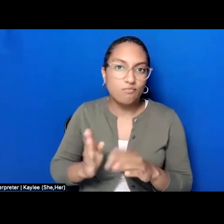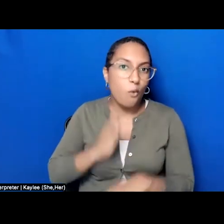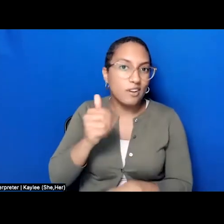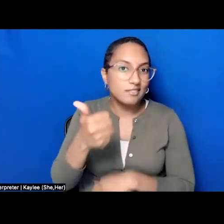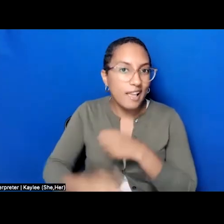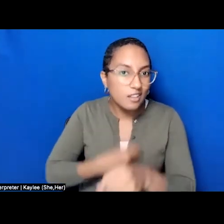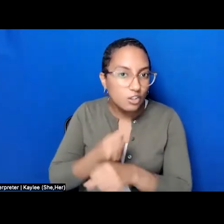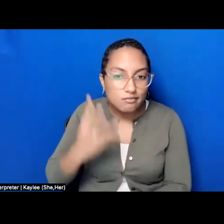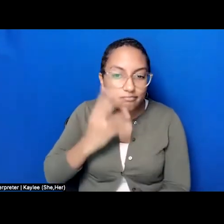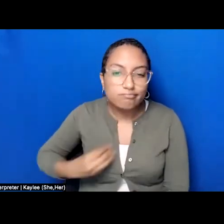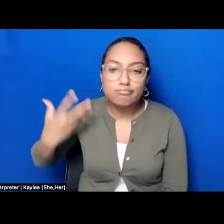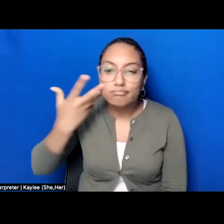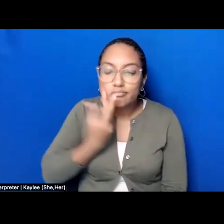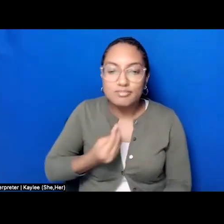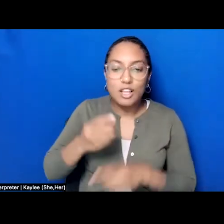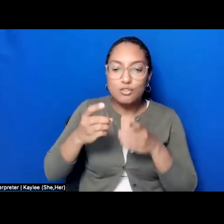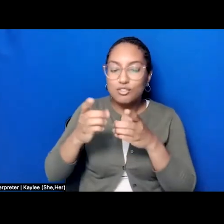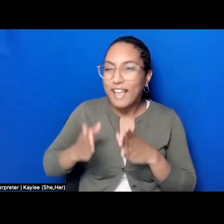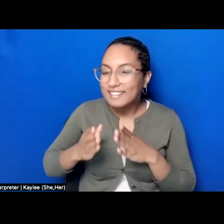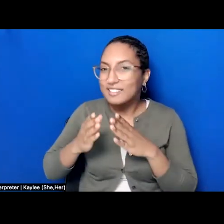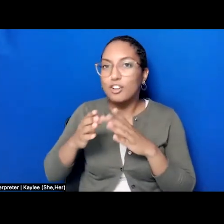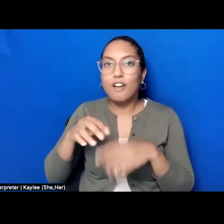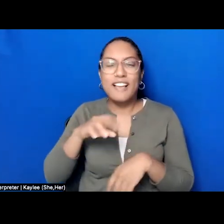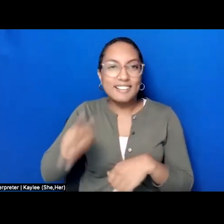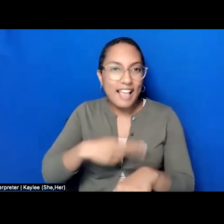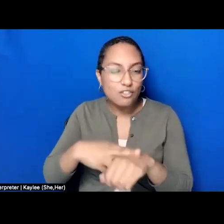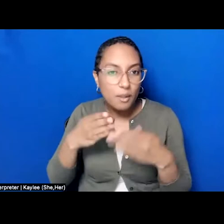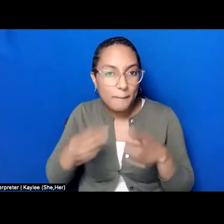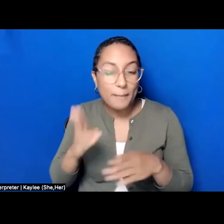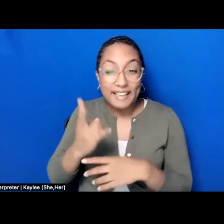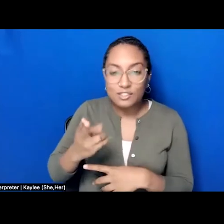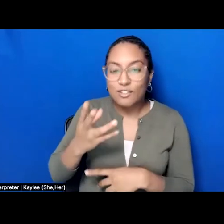nationally recognized public history and cultural heritage initiatives.